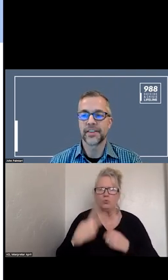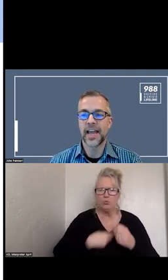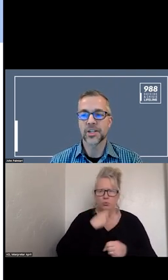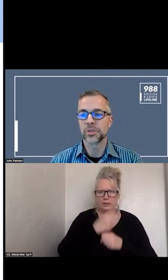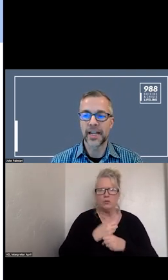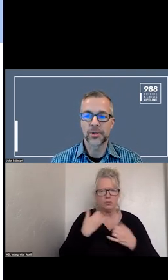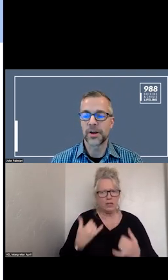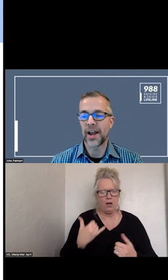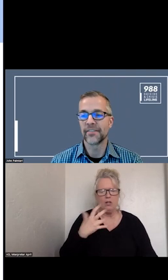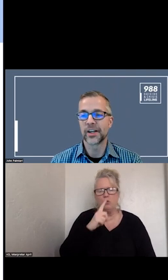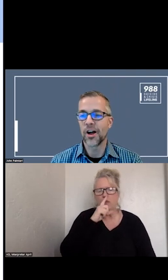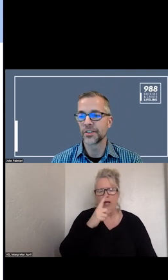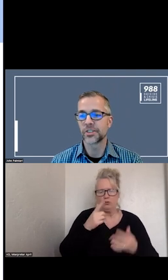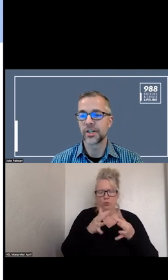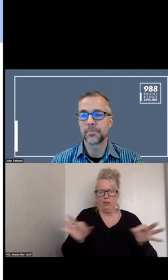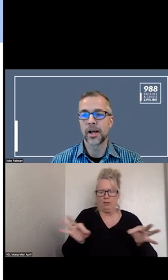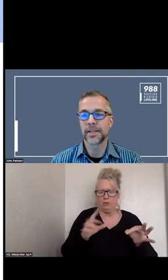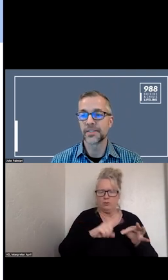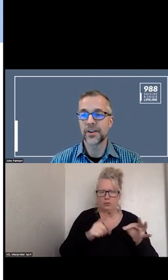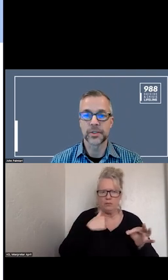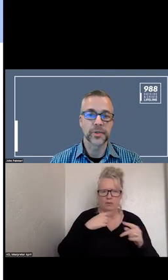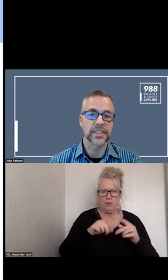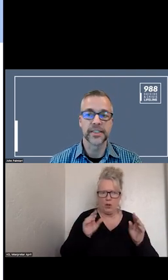THE ACTUAL LANGUAGE AROUND HAVING AN OFFICE IS RECENT.